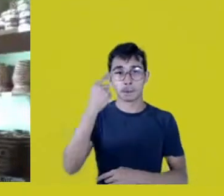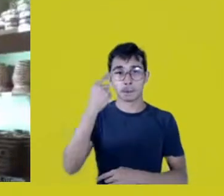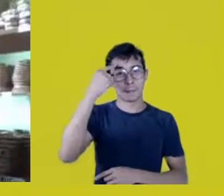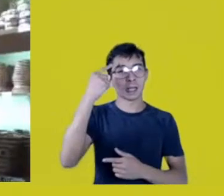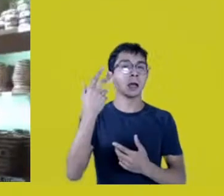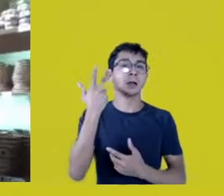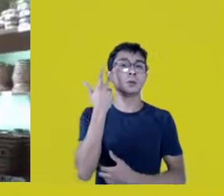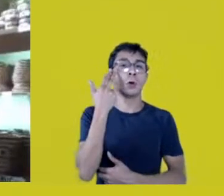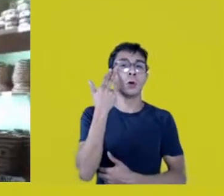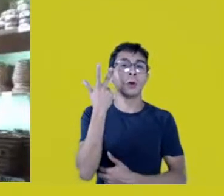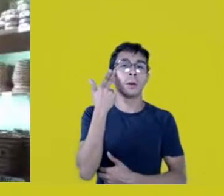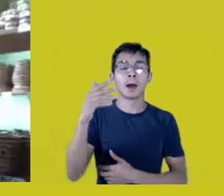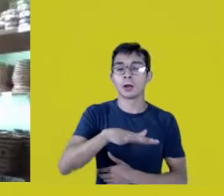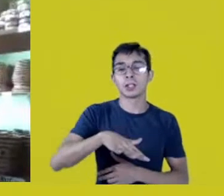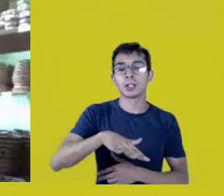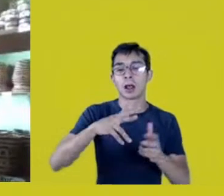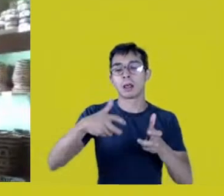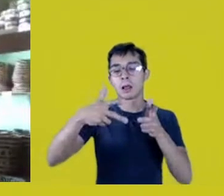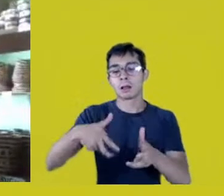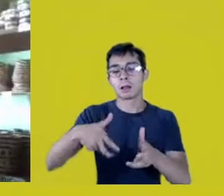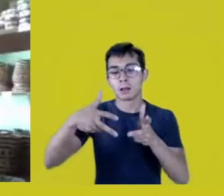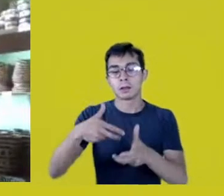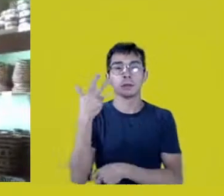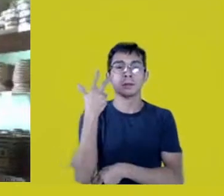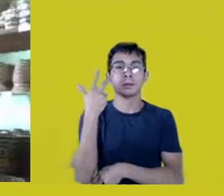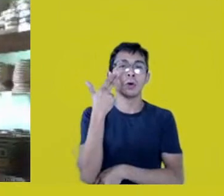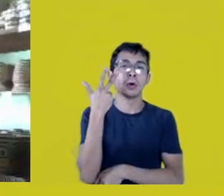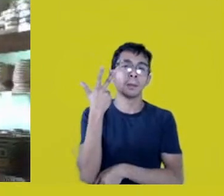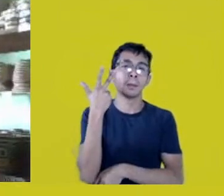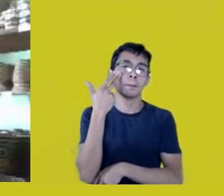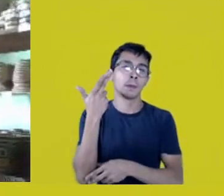as something which seems commonplace, as something necessary.